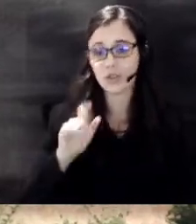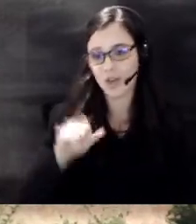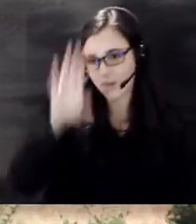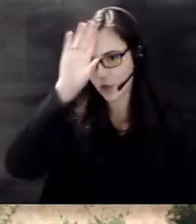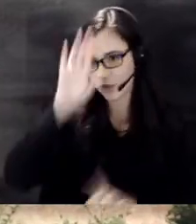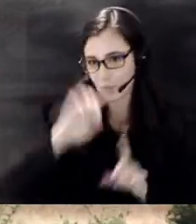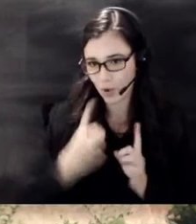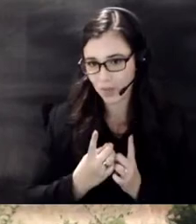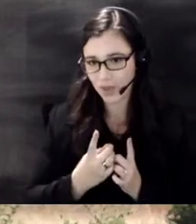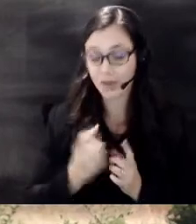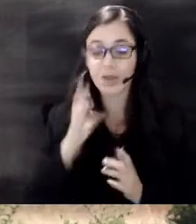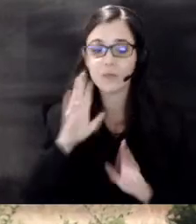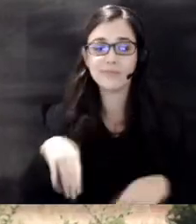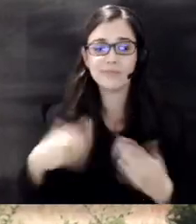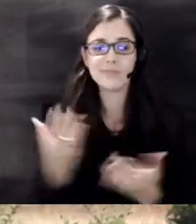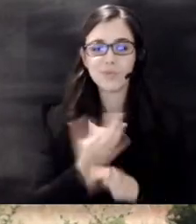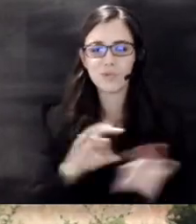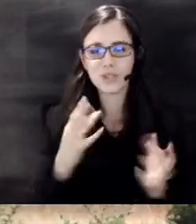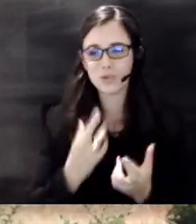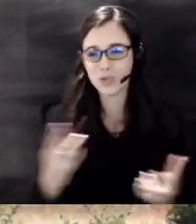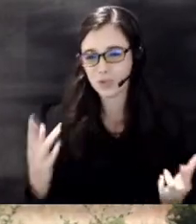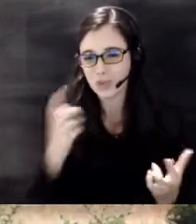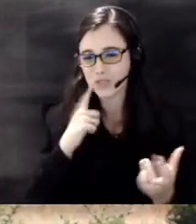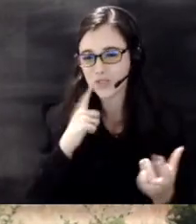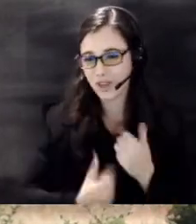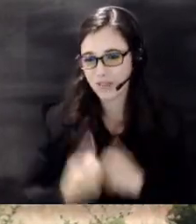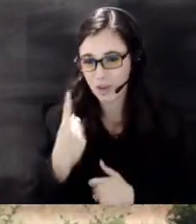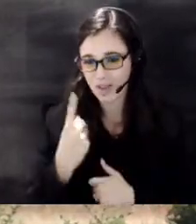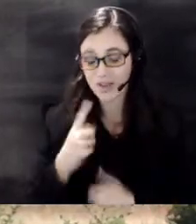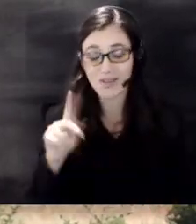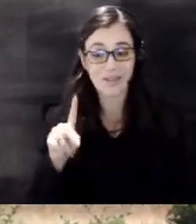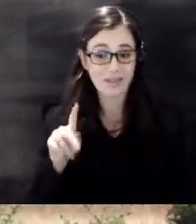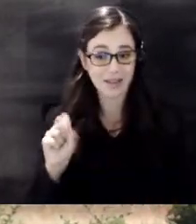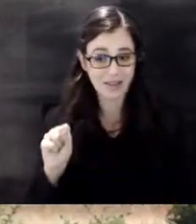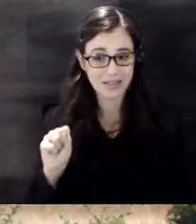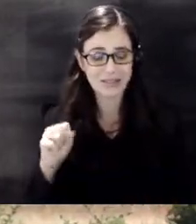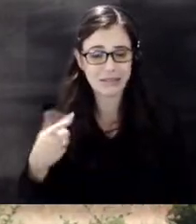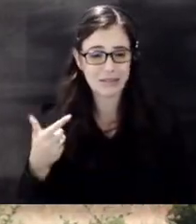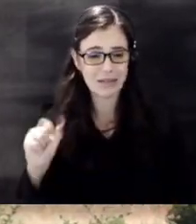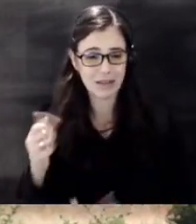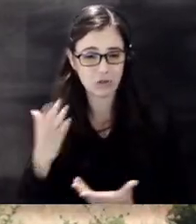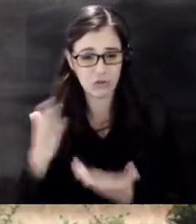offering free resources for everyone Kansas Gas services and South Central Economic Development